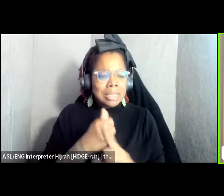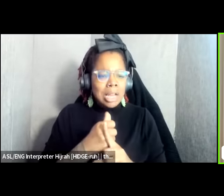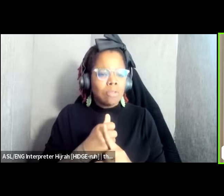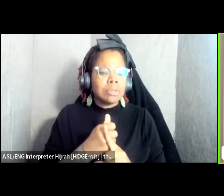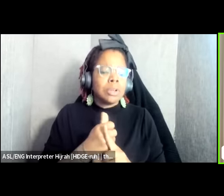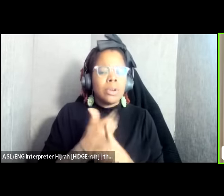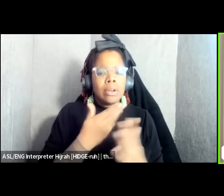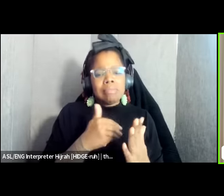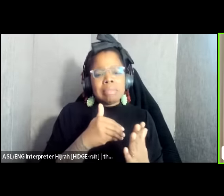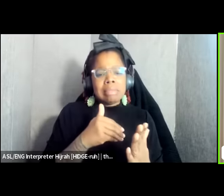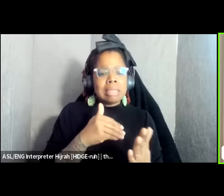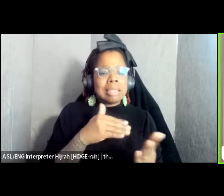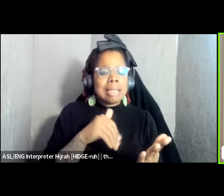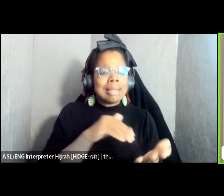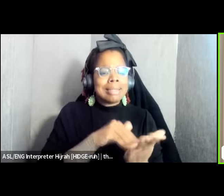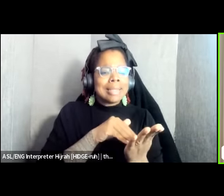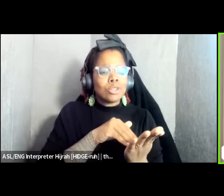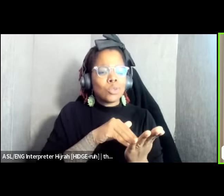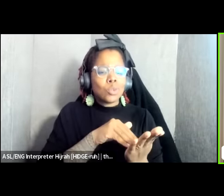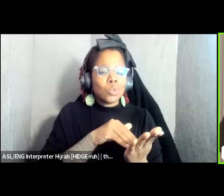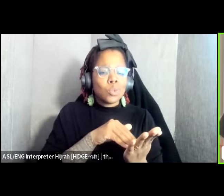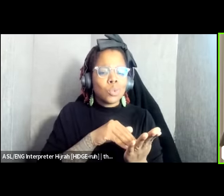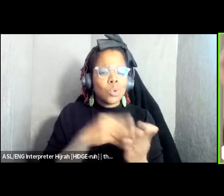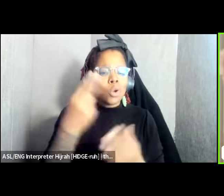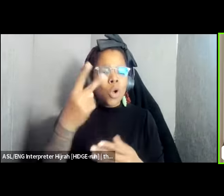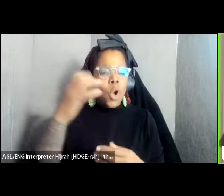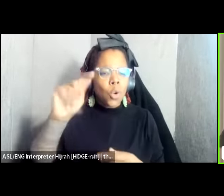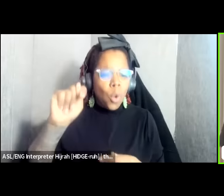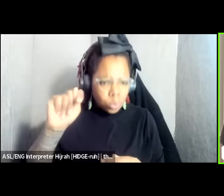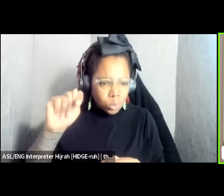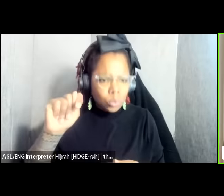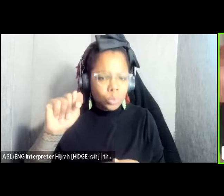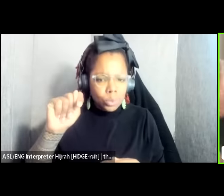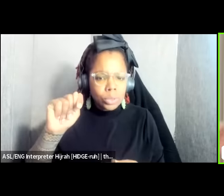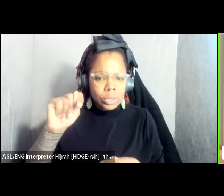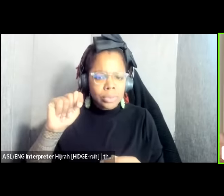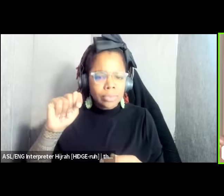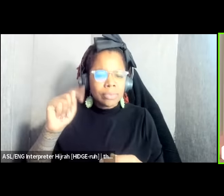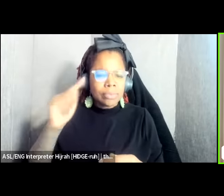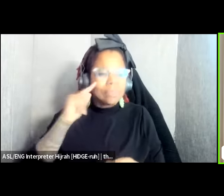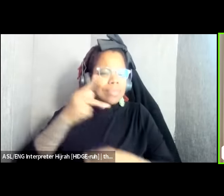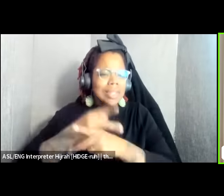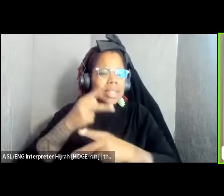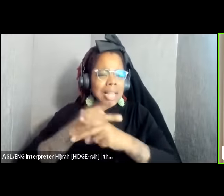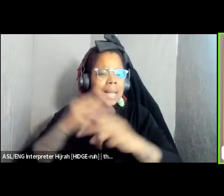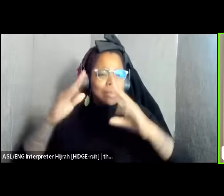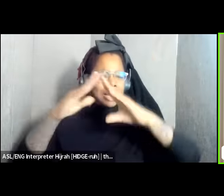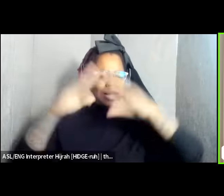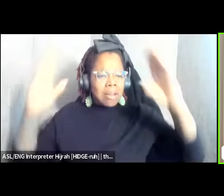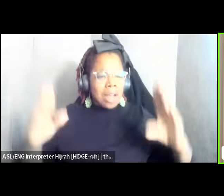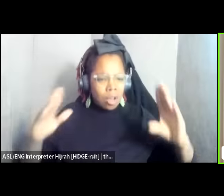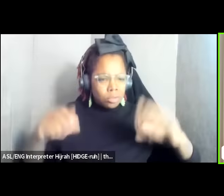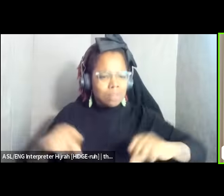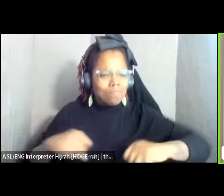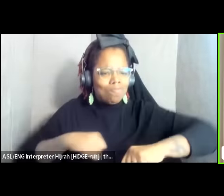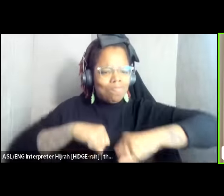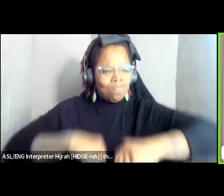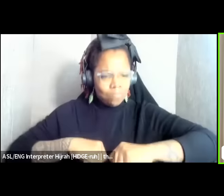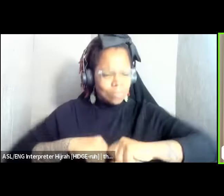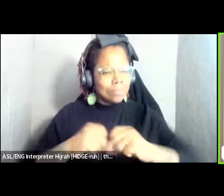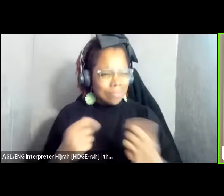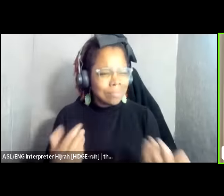the central post to keeping a uh the the house structure stable right and so um when we think